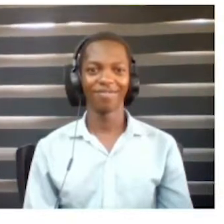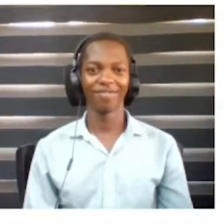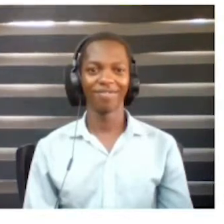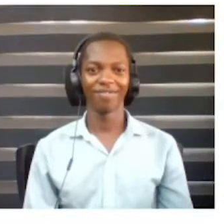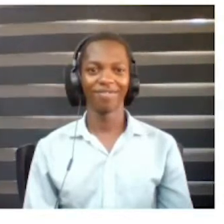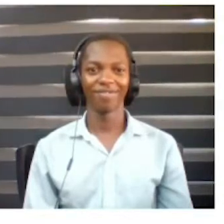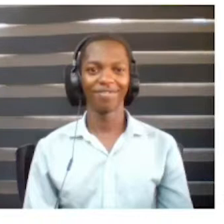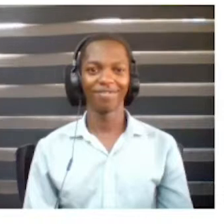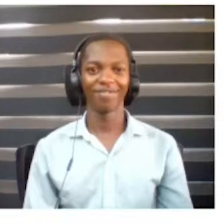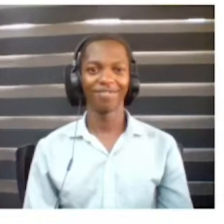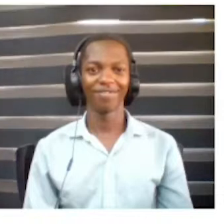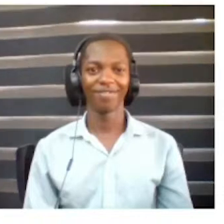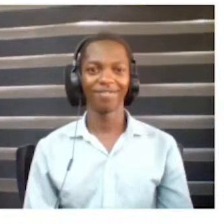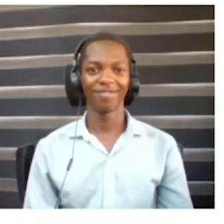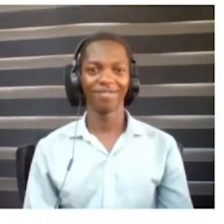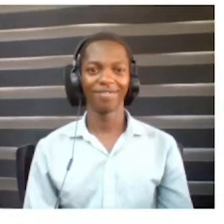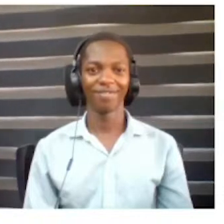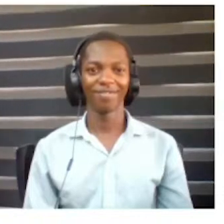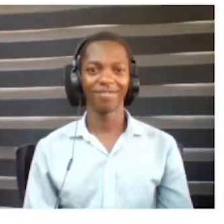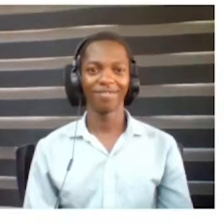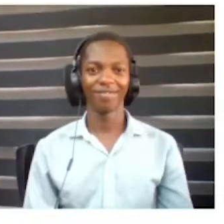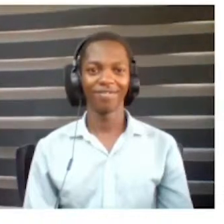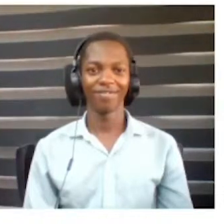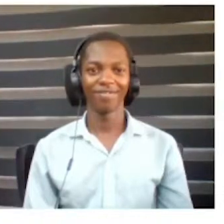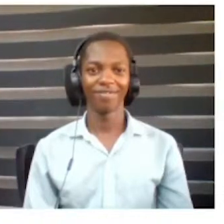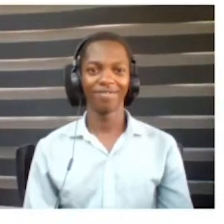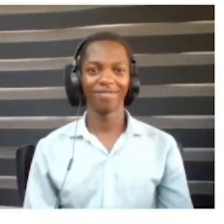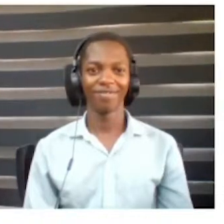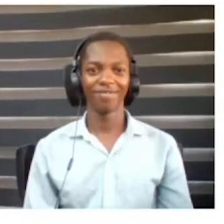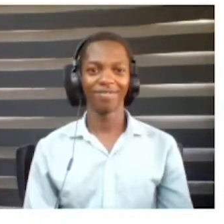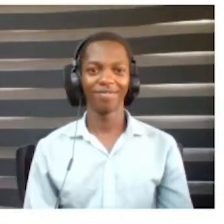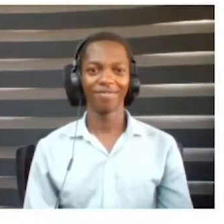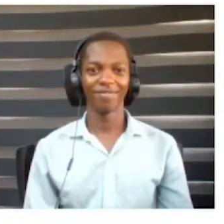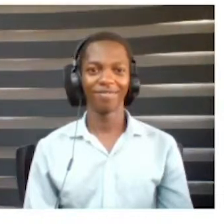We are going to -- I will use that award money to work